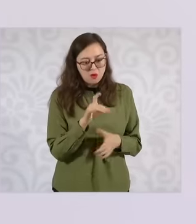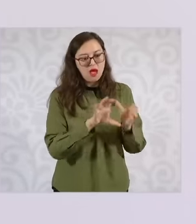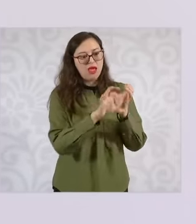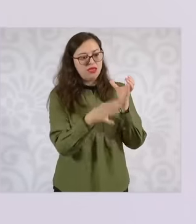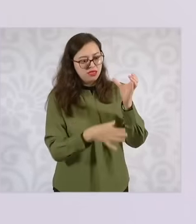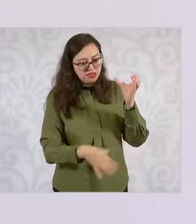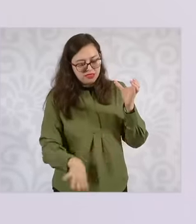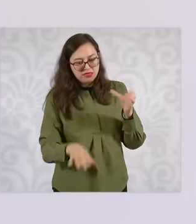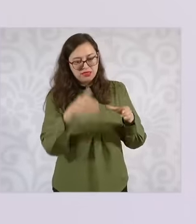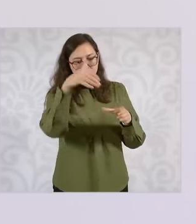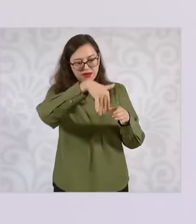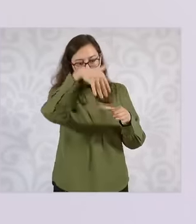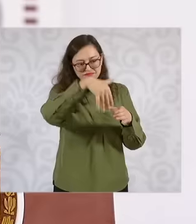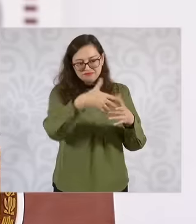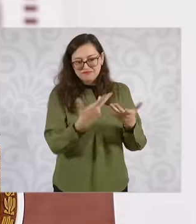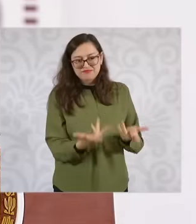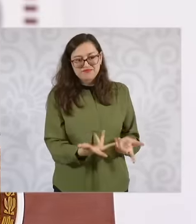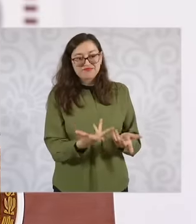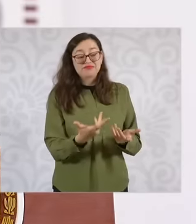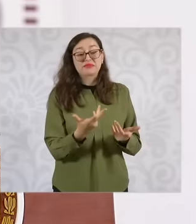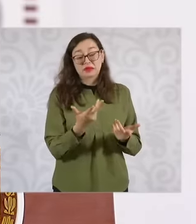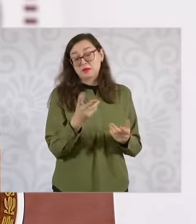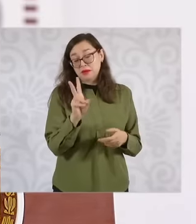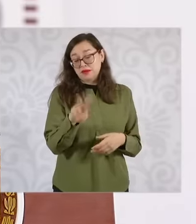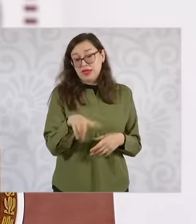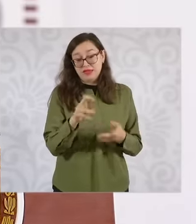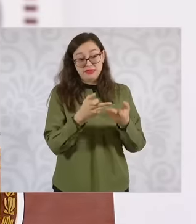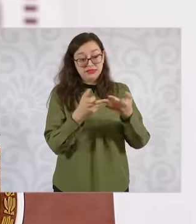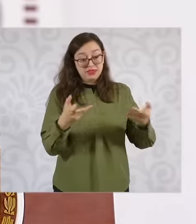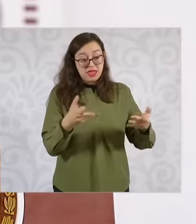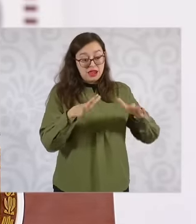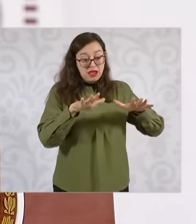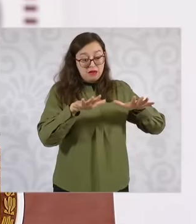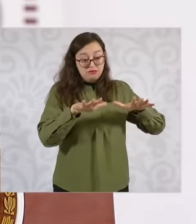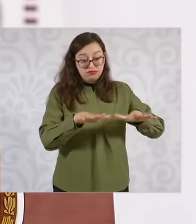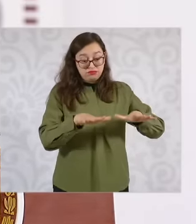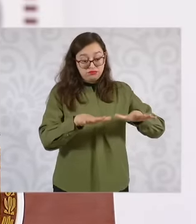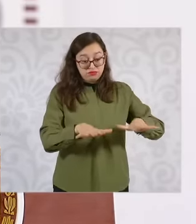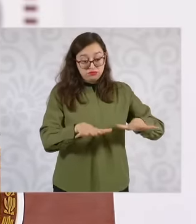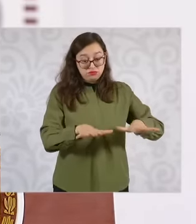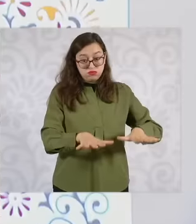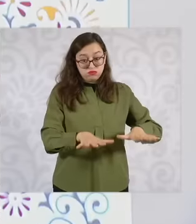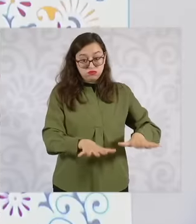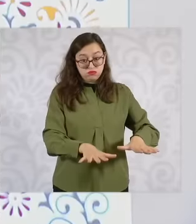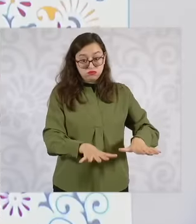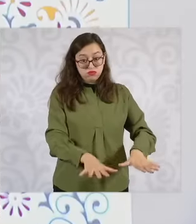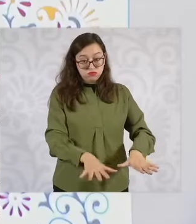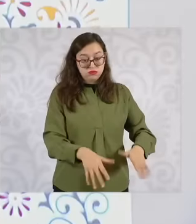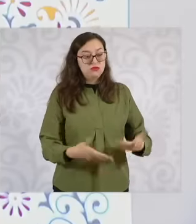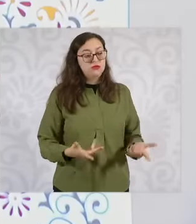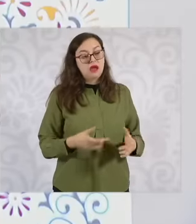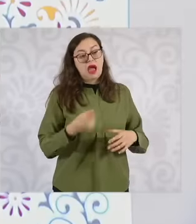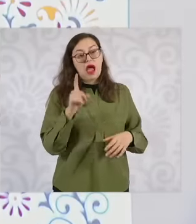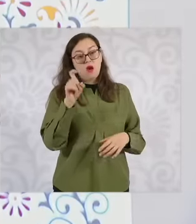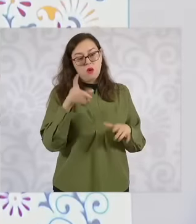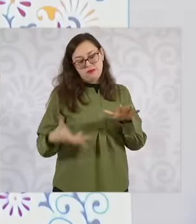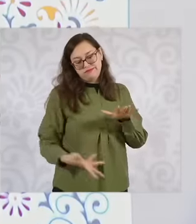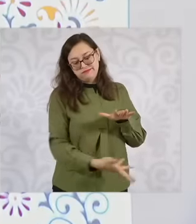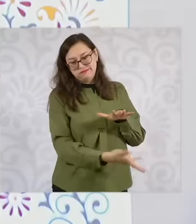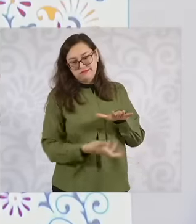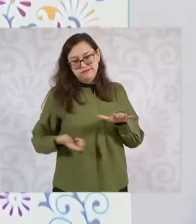Because it is also an area that has been sinking due to water extraction for a long time eh